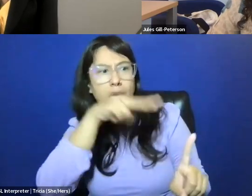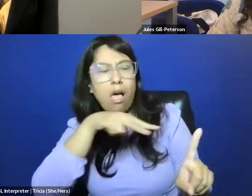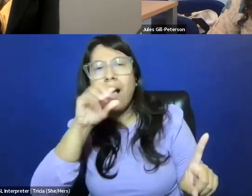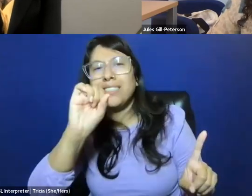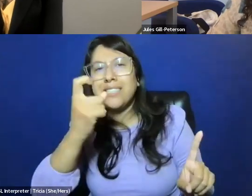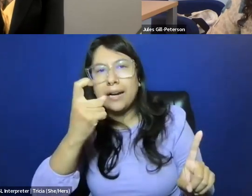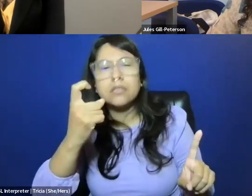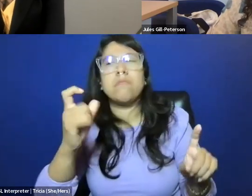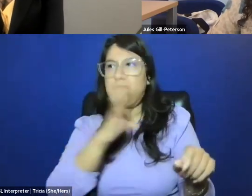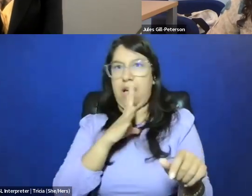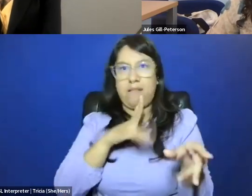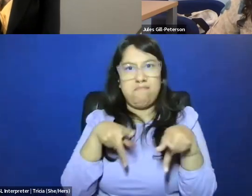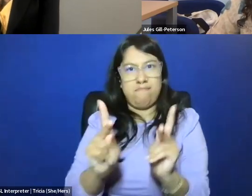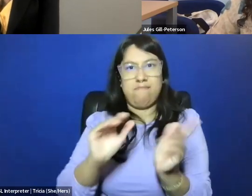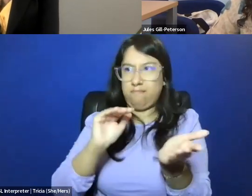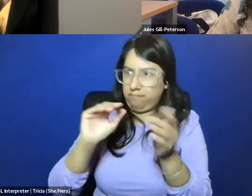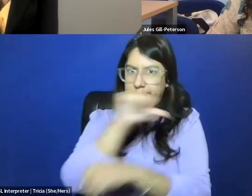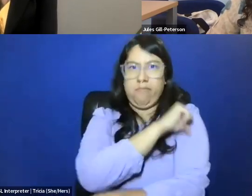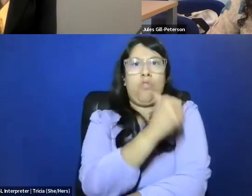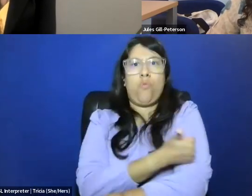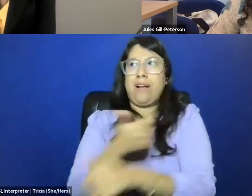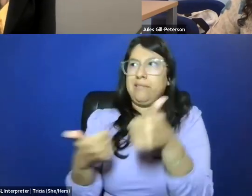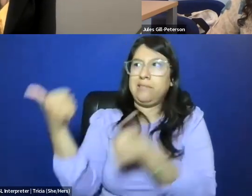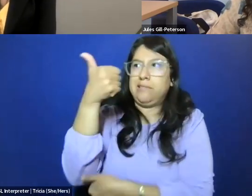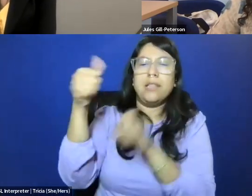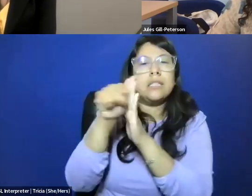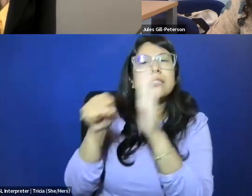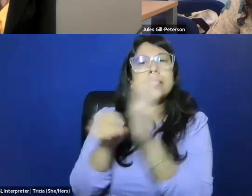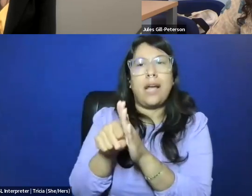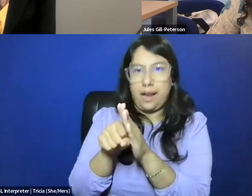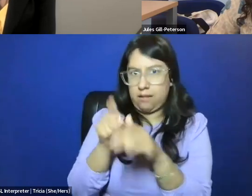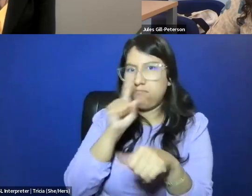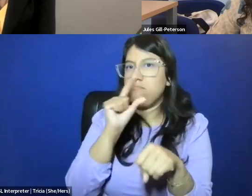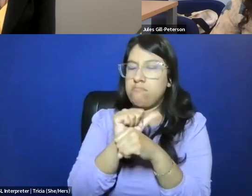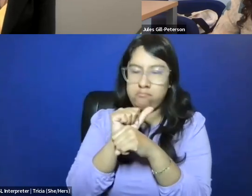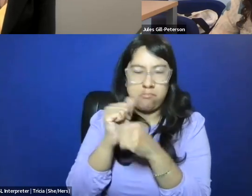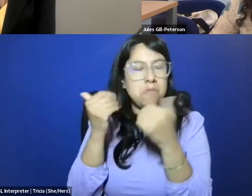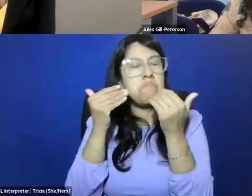Then it sort of authorizes the state often in that time period through the literal, you know,